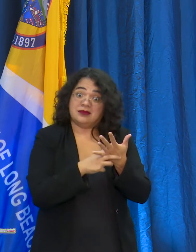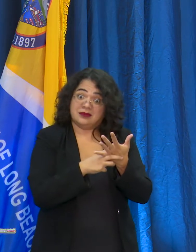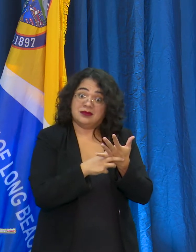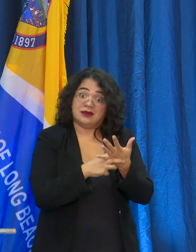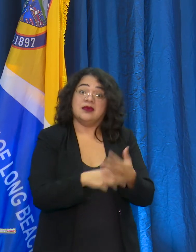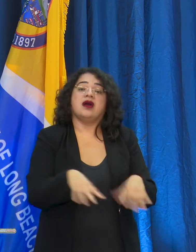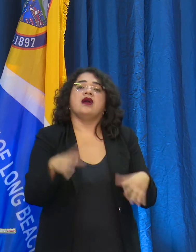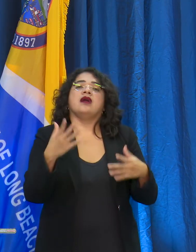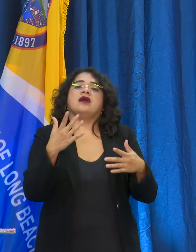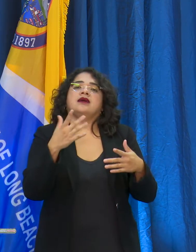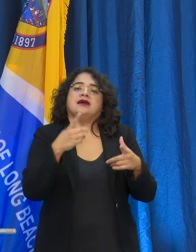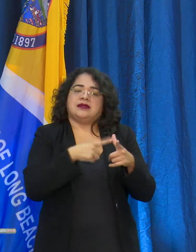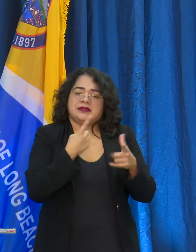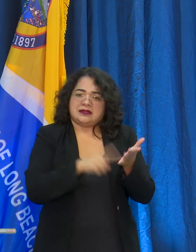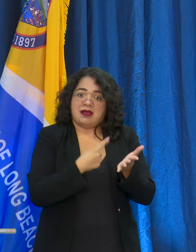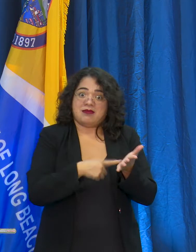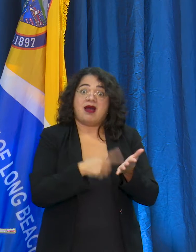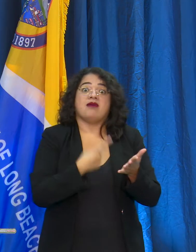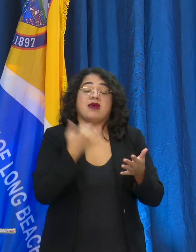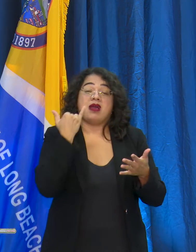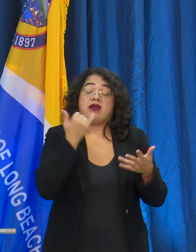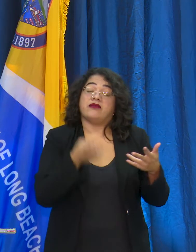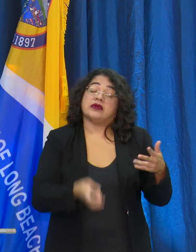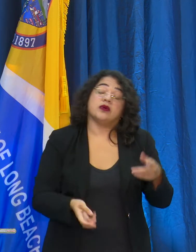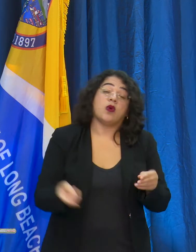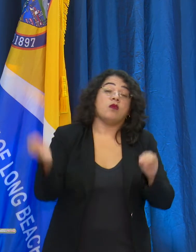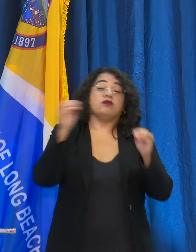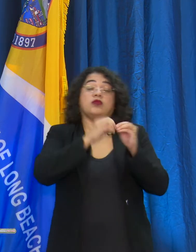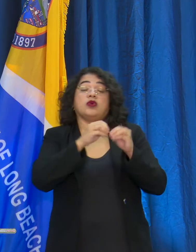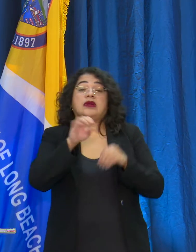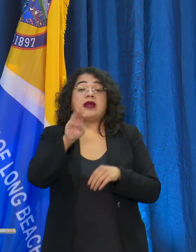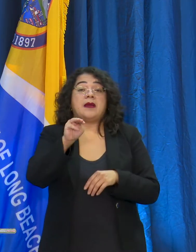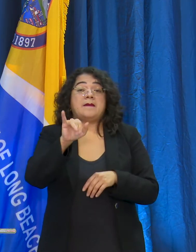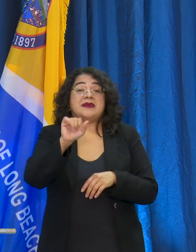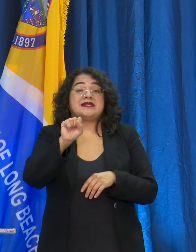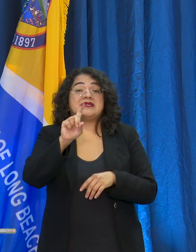misdemeanor citation if warranted. Residents wishing to report violations